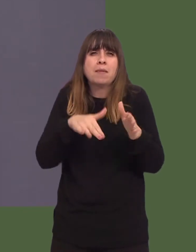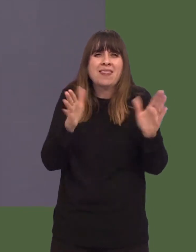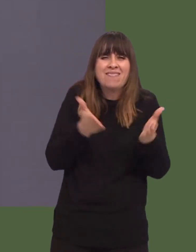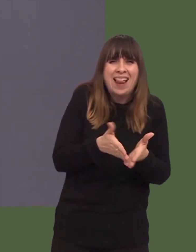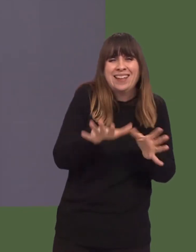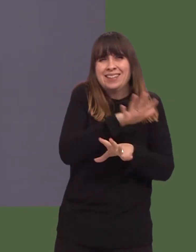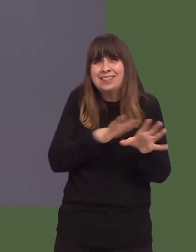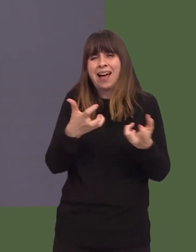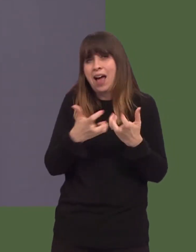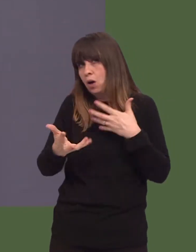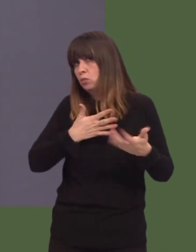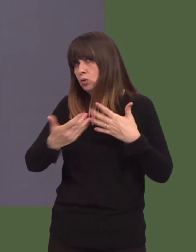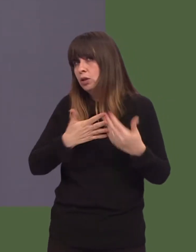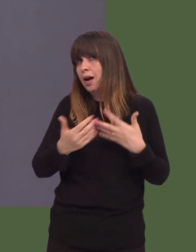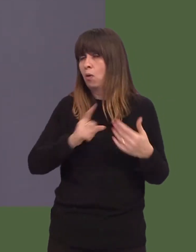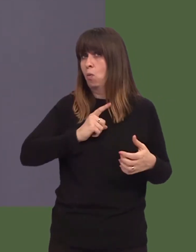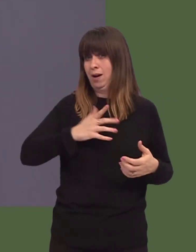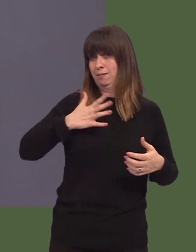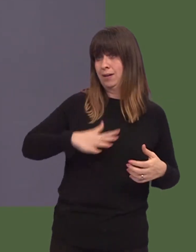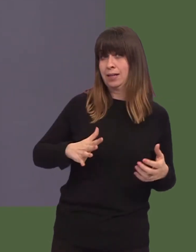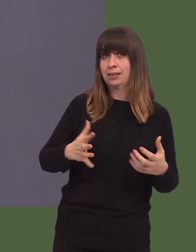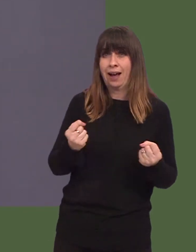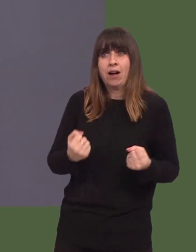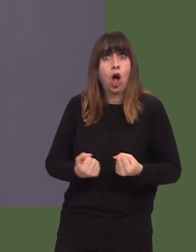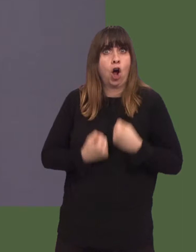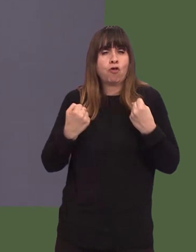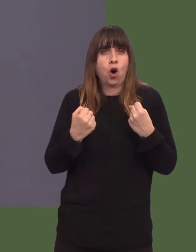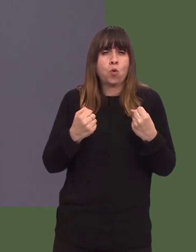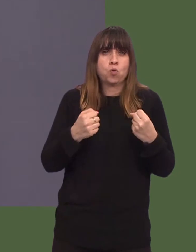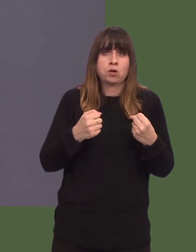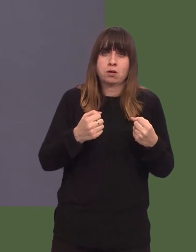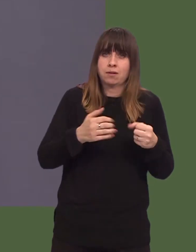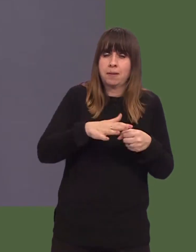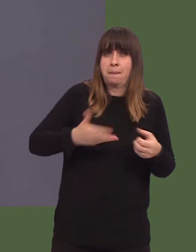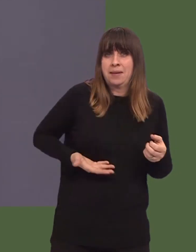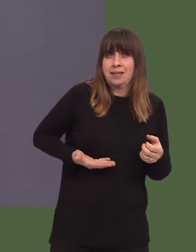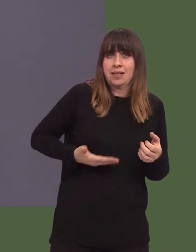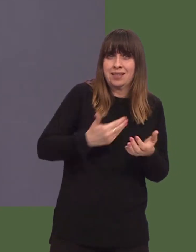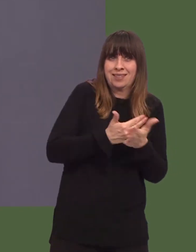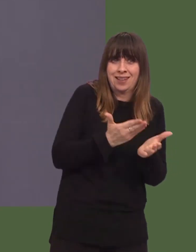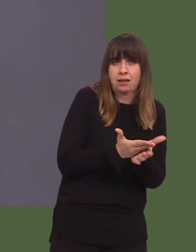helping develop our own specialised sectors, building on existing strength, and the social